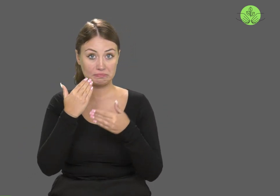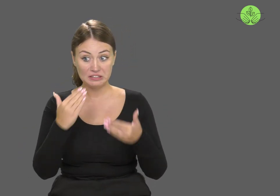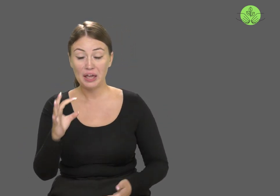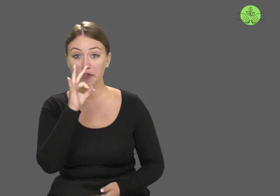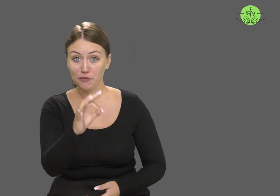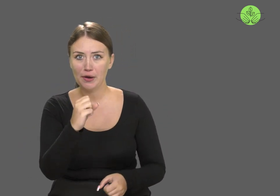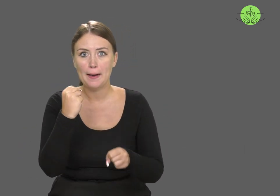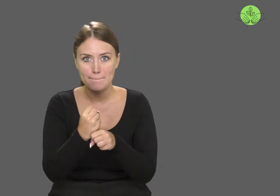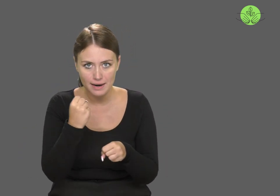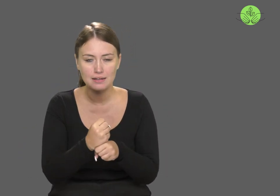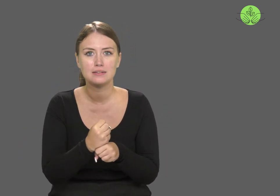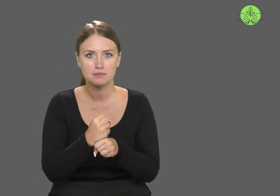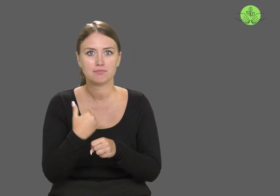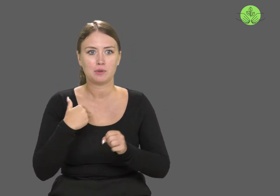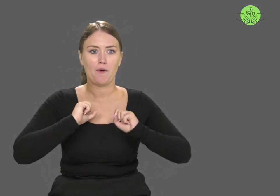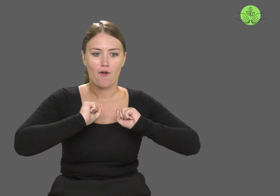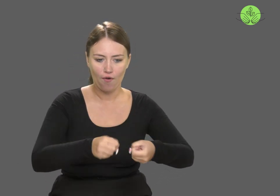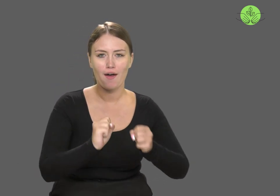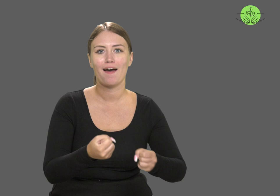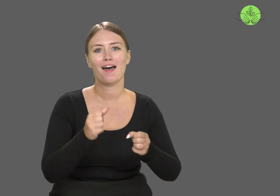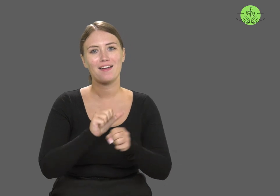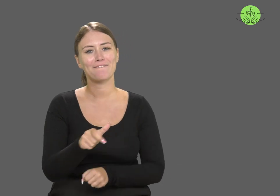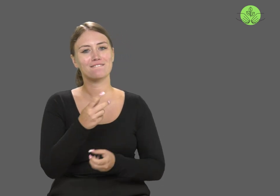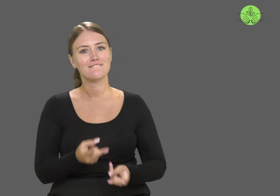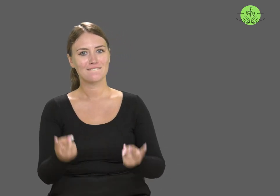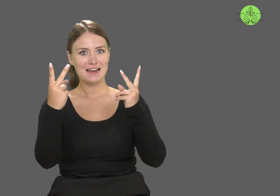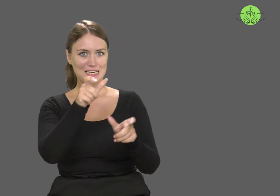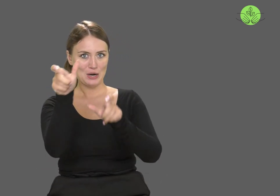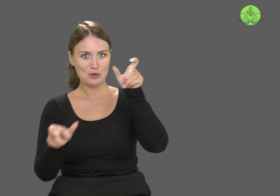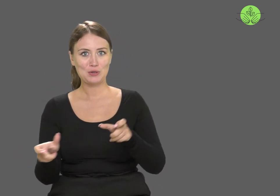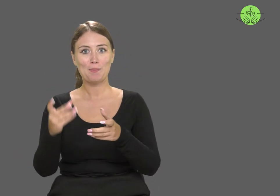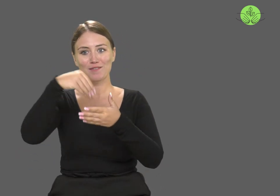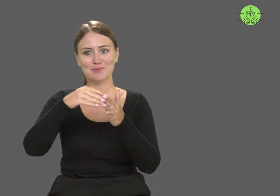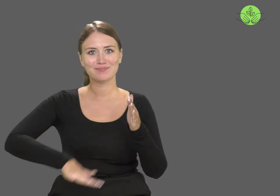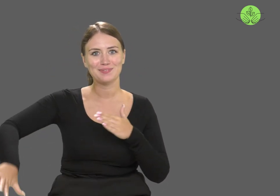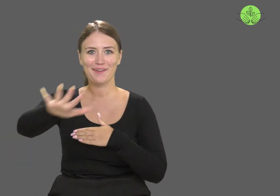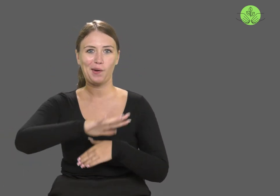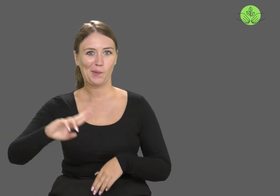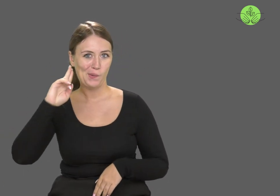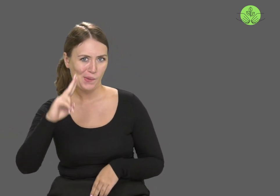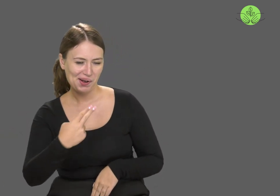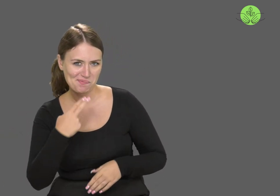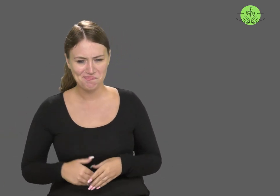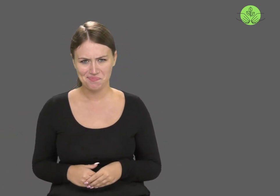who, through their work, became important figures in the deaf community.